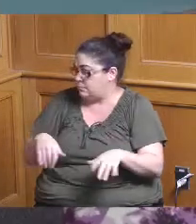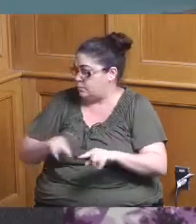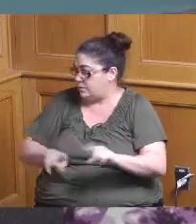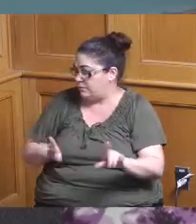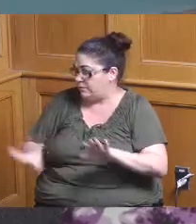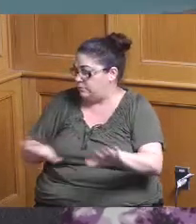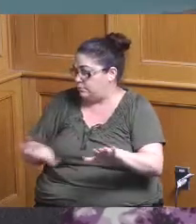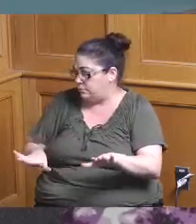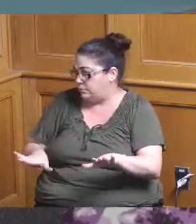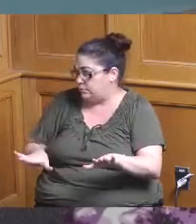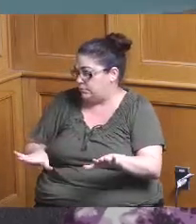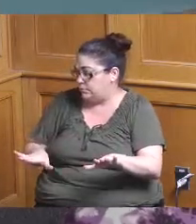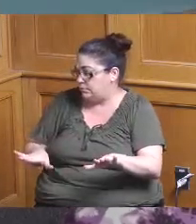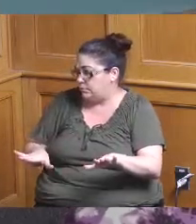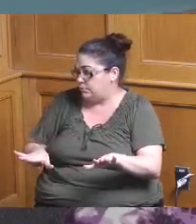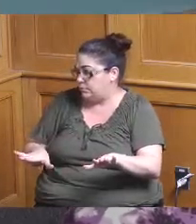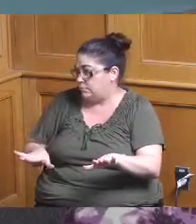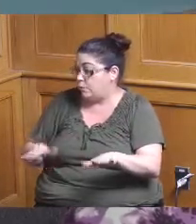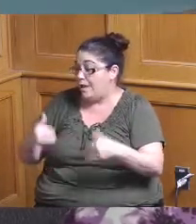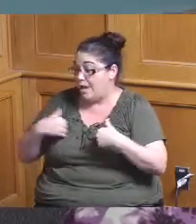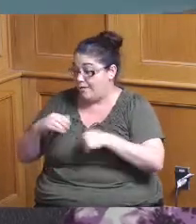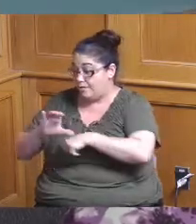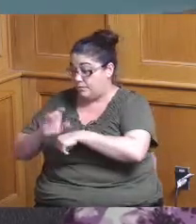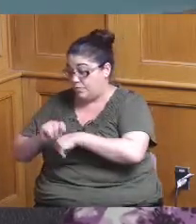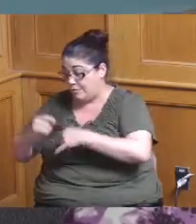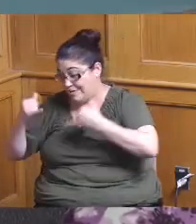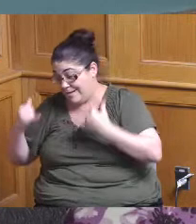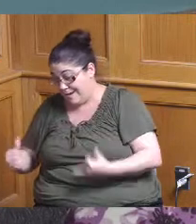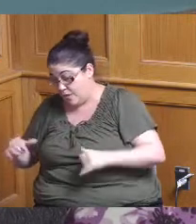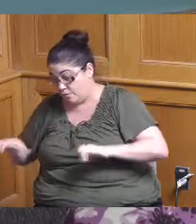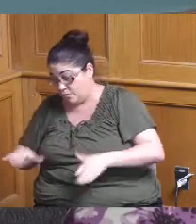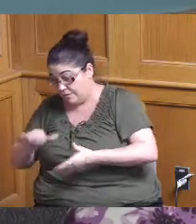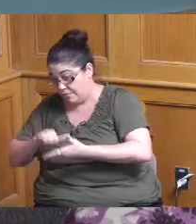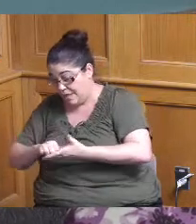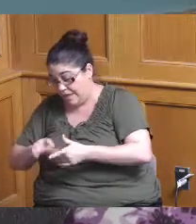doing now do you have a consultant now doing that and or you're saying you're retooling it